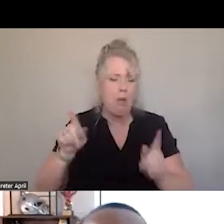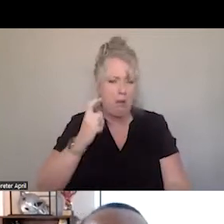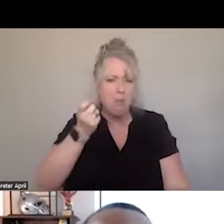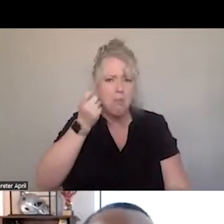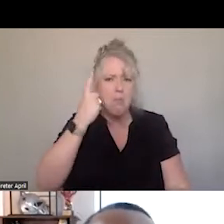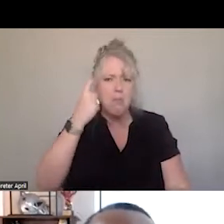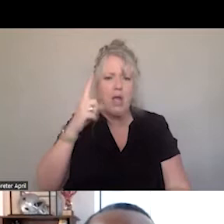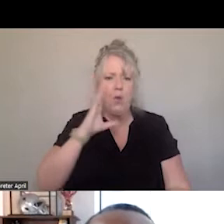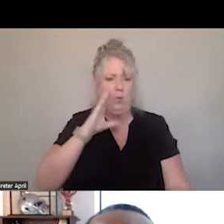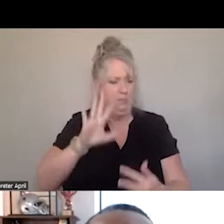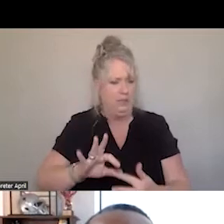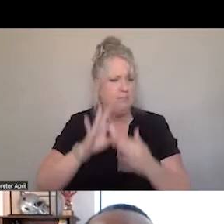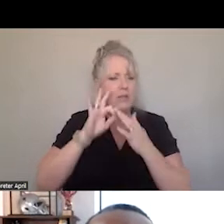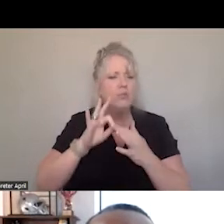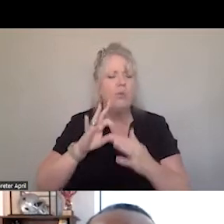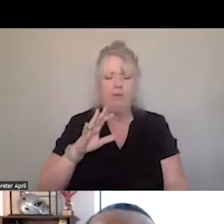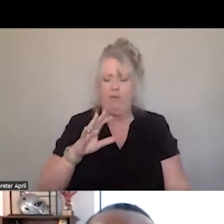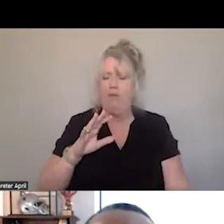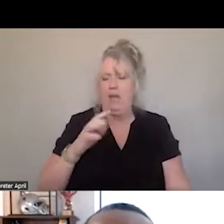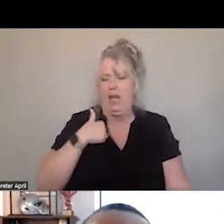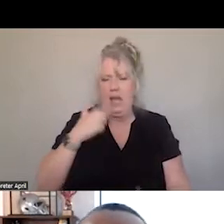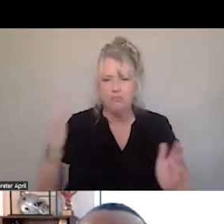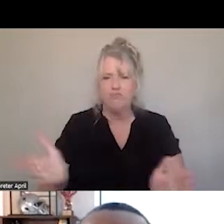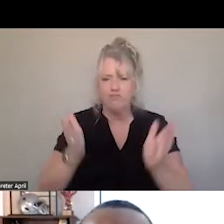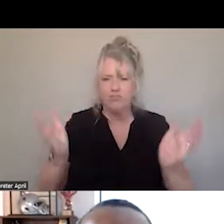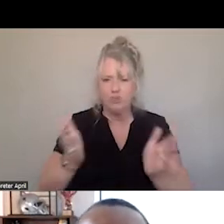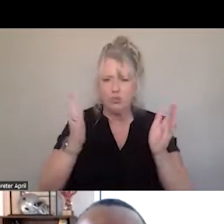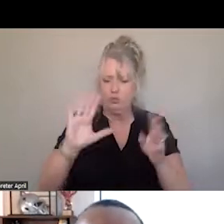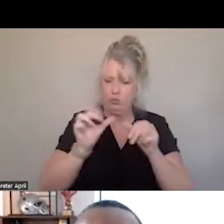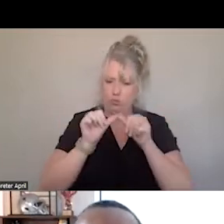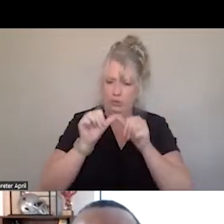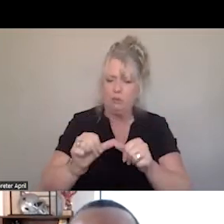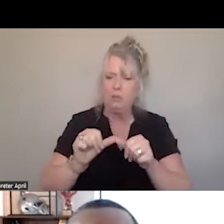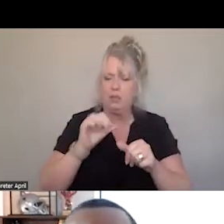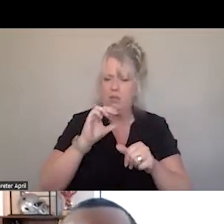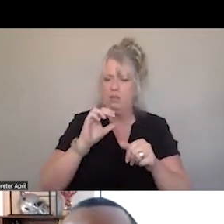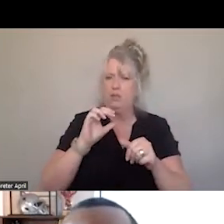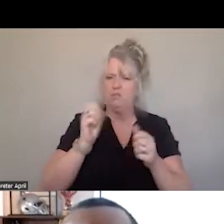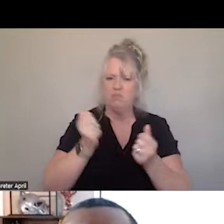VERY SPECIAL. I ENCOURAGE YOU TO, ATTEND ALL CRISIS JAMS. BY ALL MEANS PLAN ON